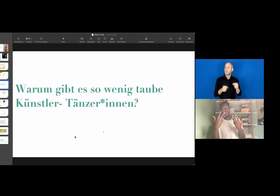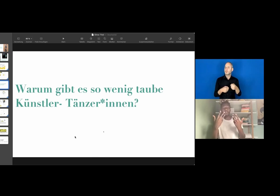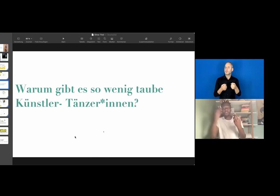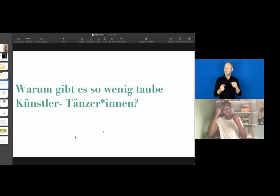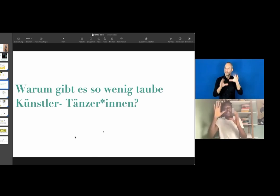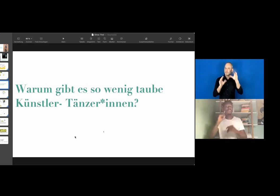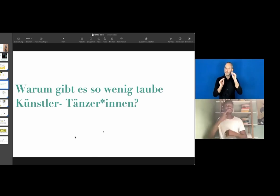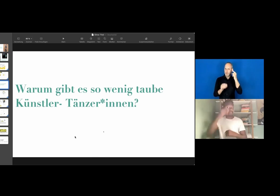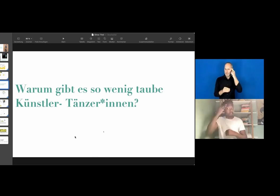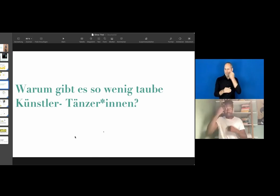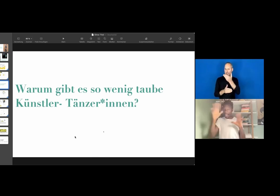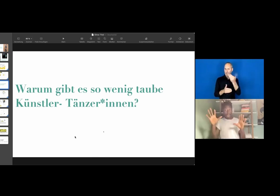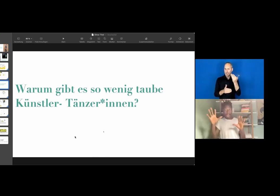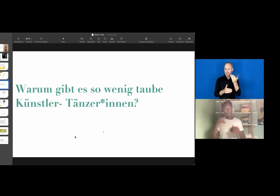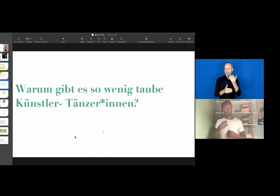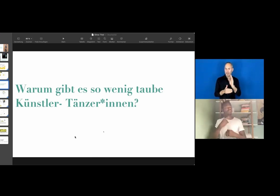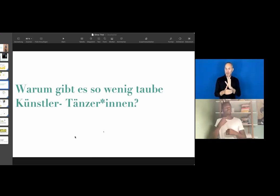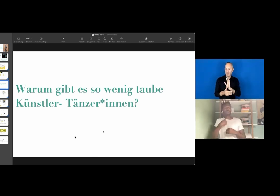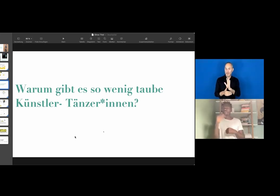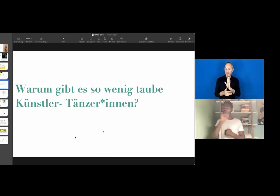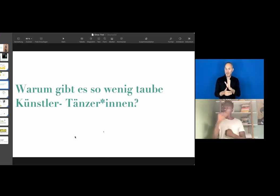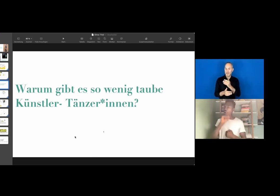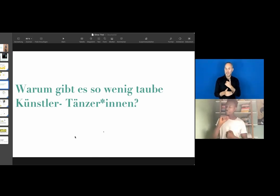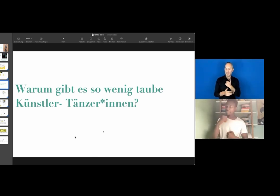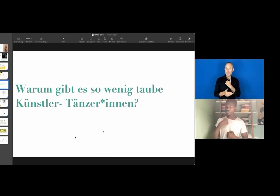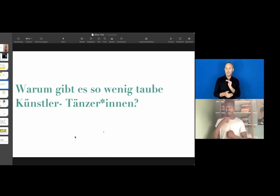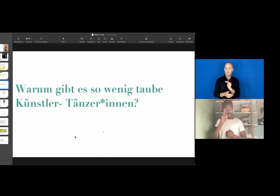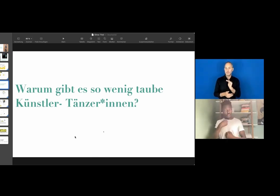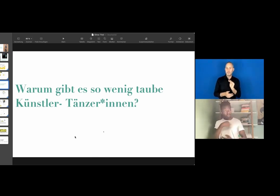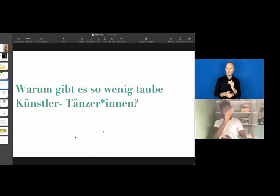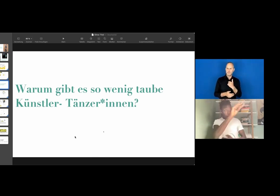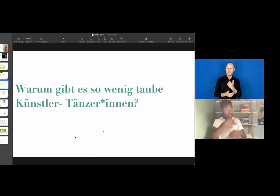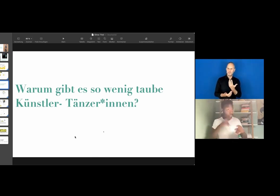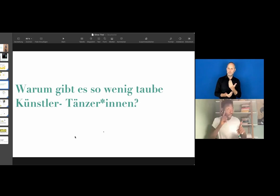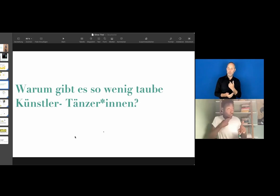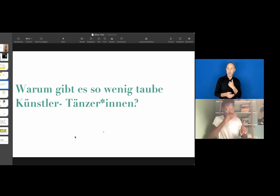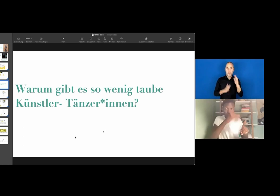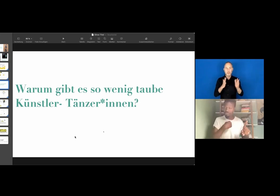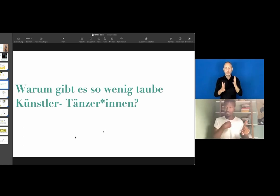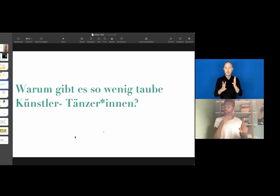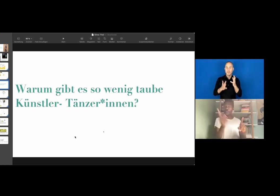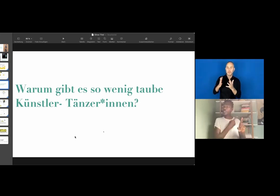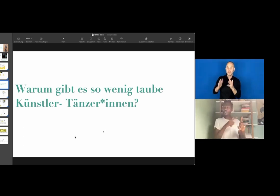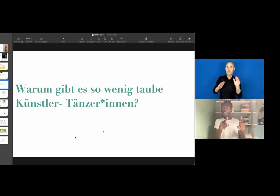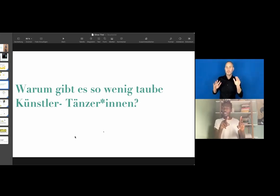I mean, I don't know what they thought, but they never actually got the idea that I was a Deaf person.